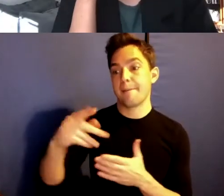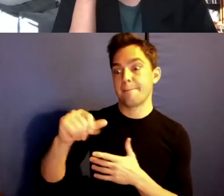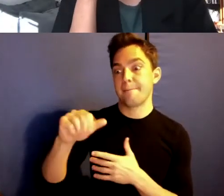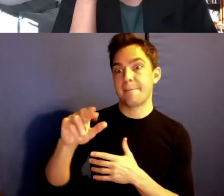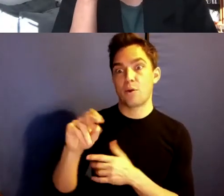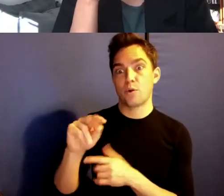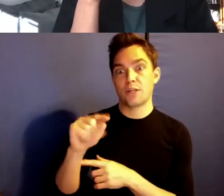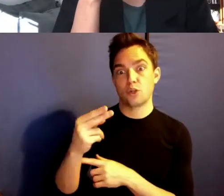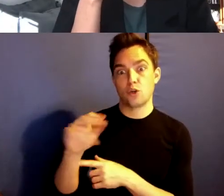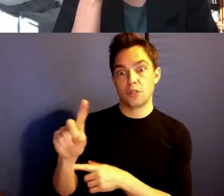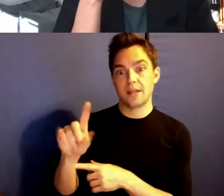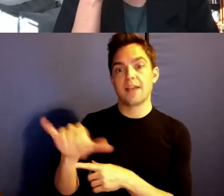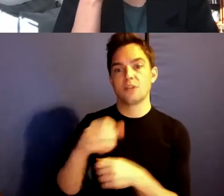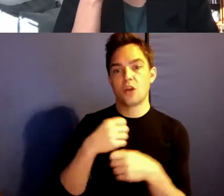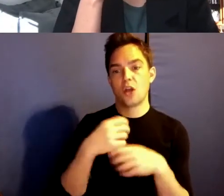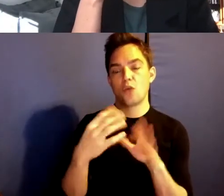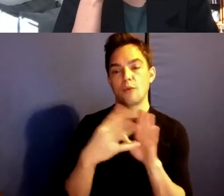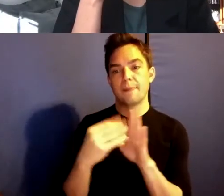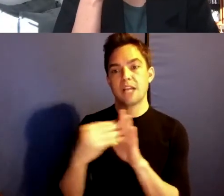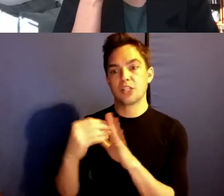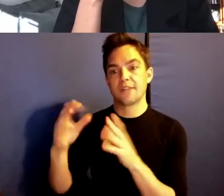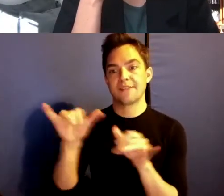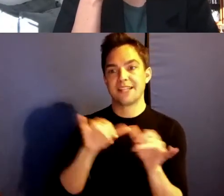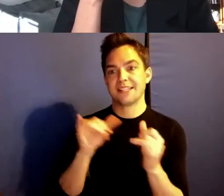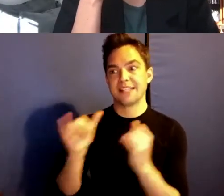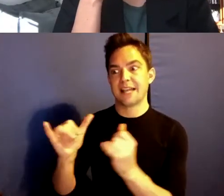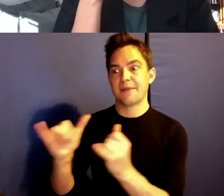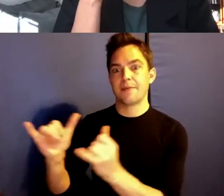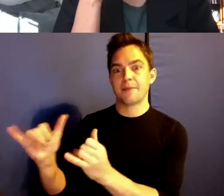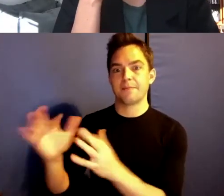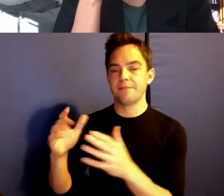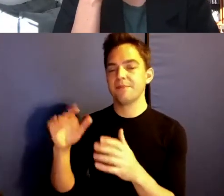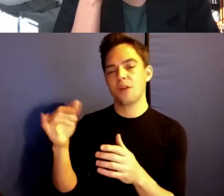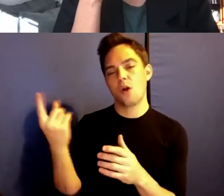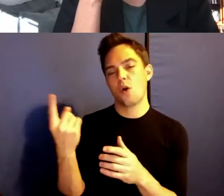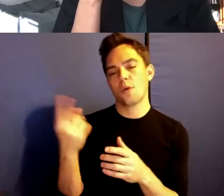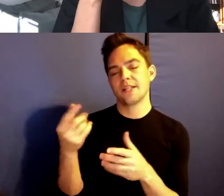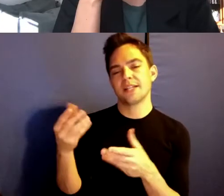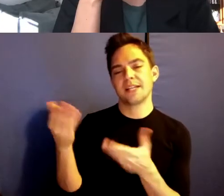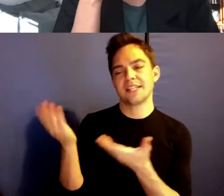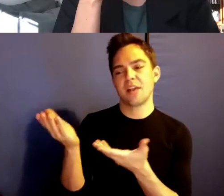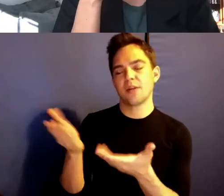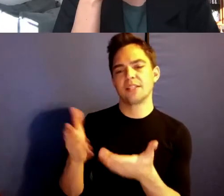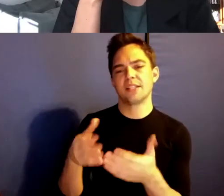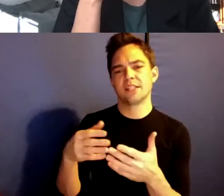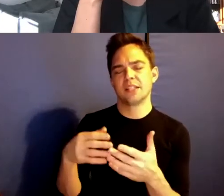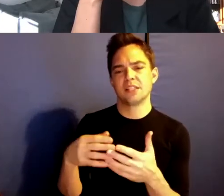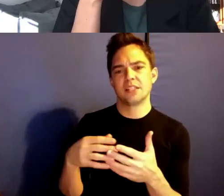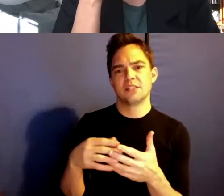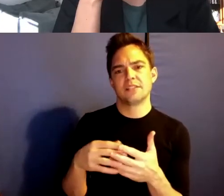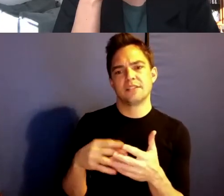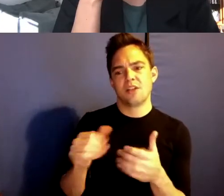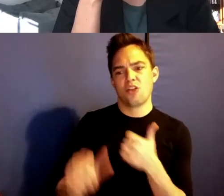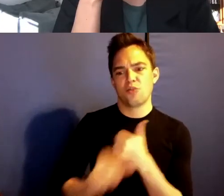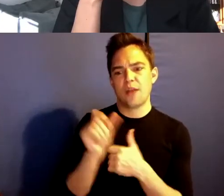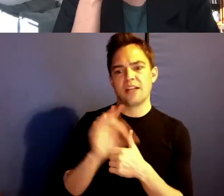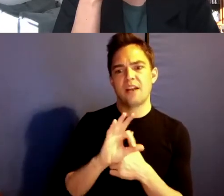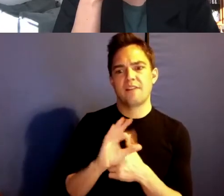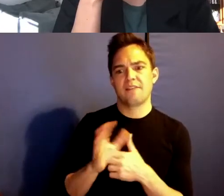I think, it always carries this impending threat of disgrace, right?